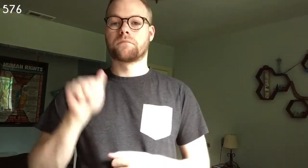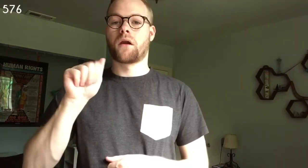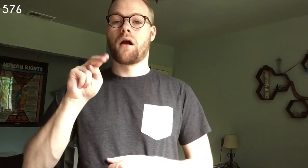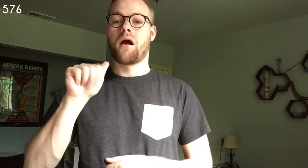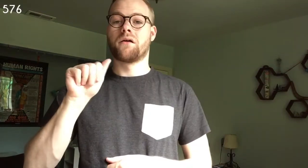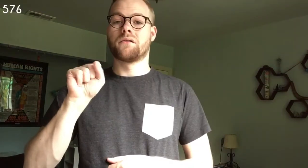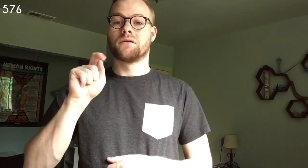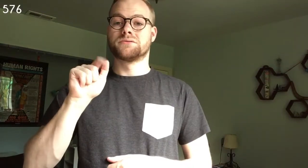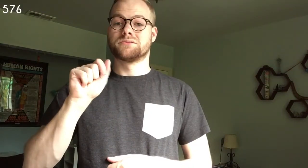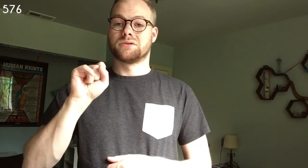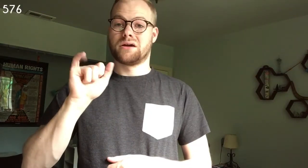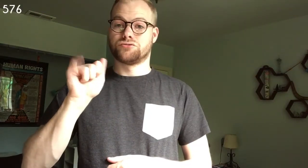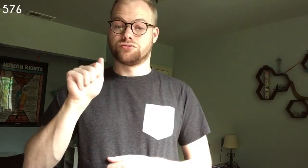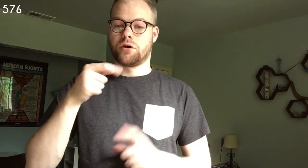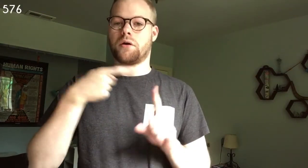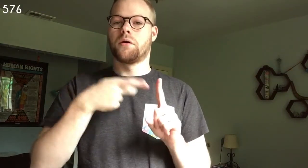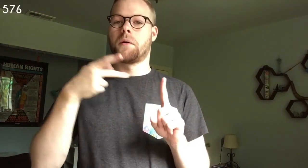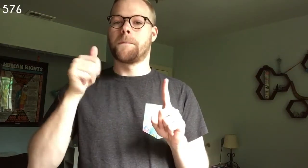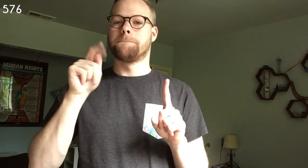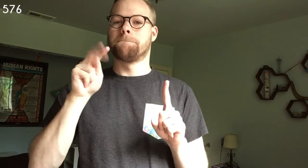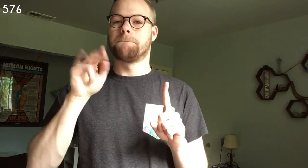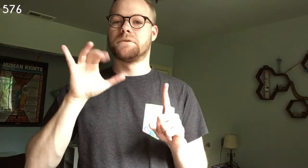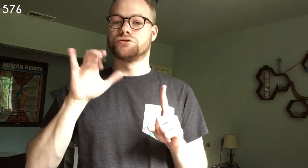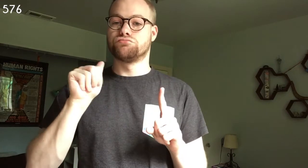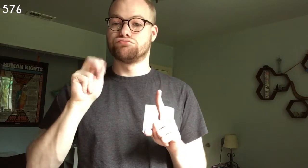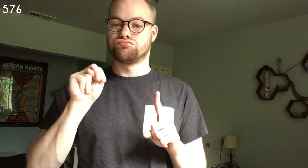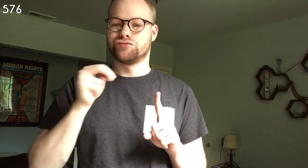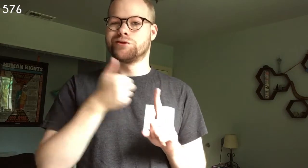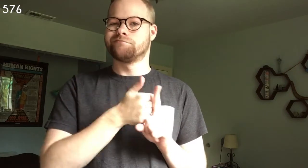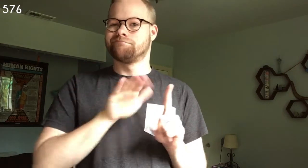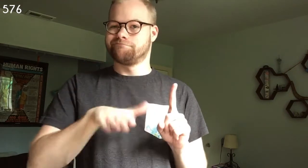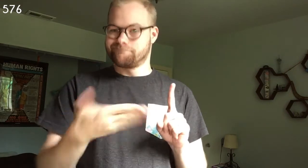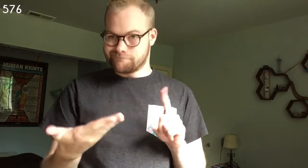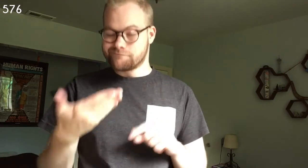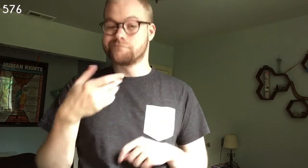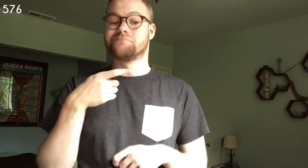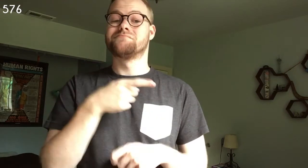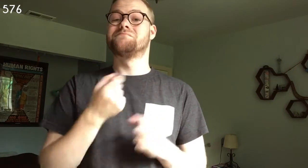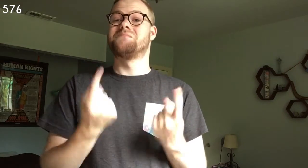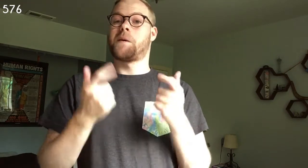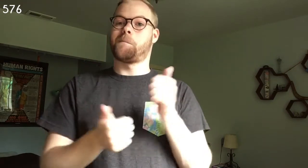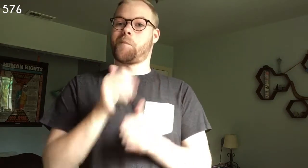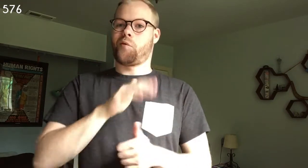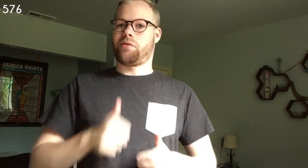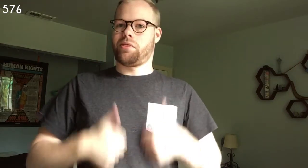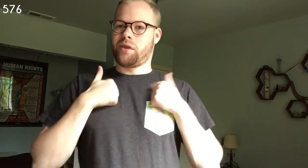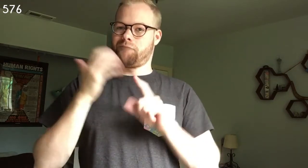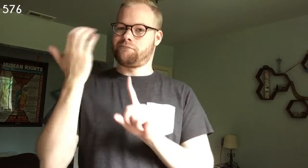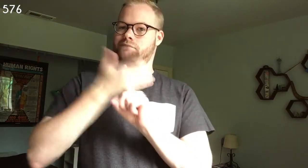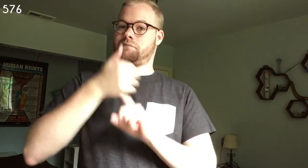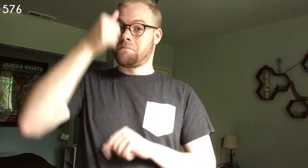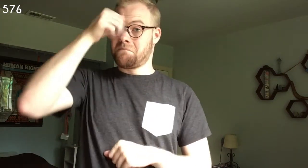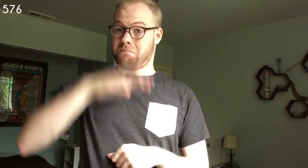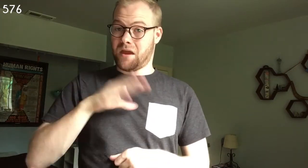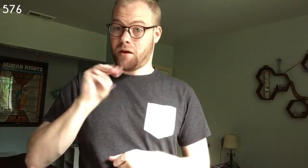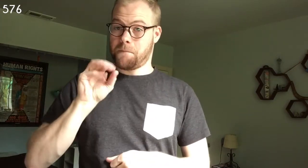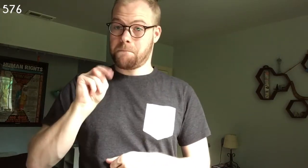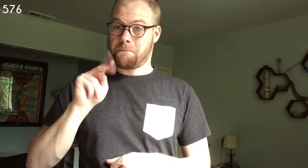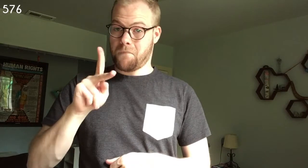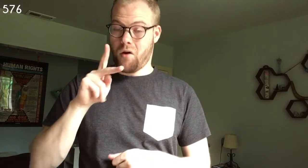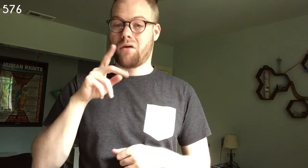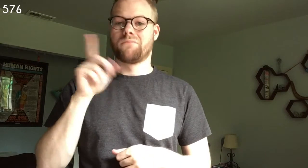576 Death of Anastasia the Patrician who had spent much of her life living disguised as a male monk